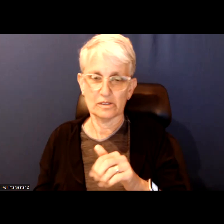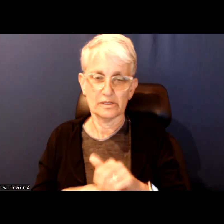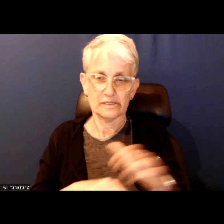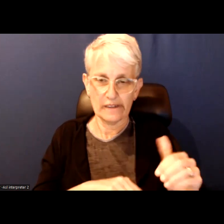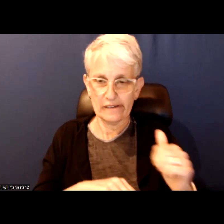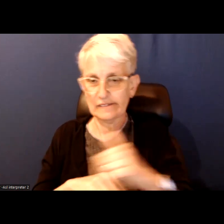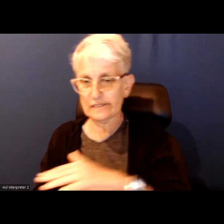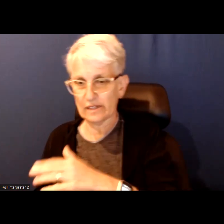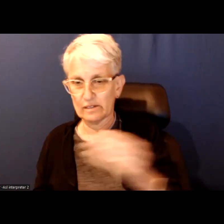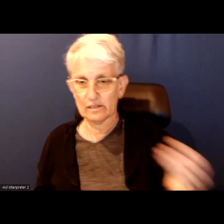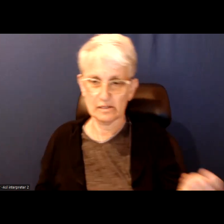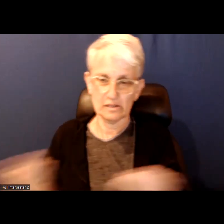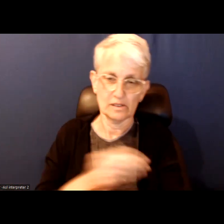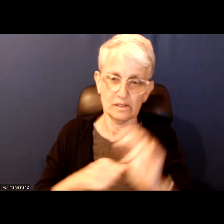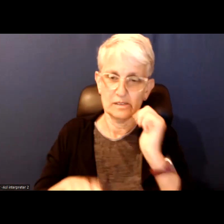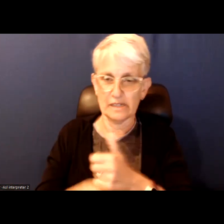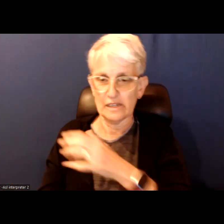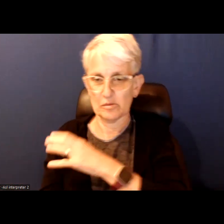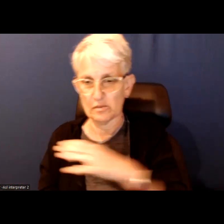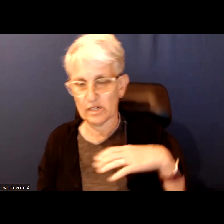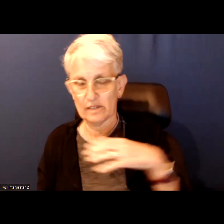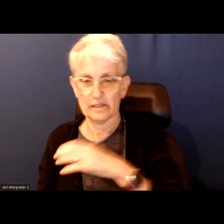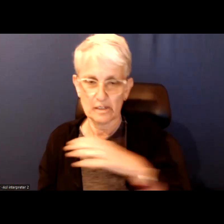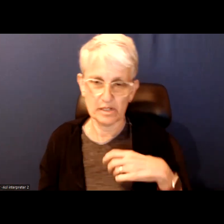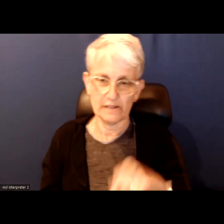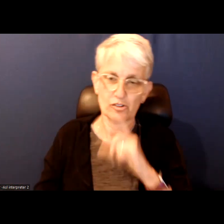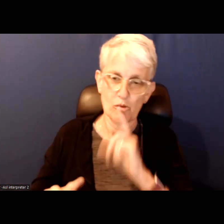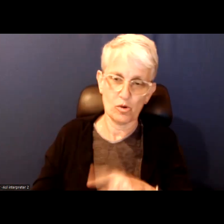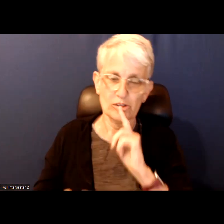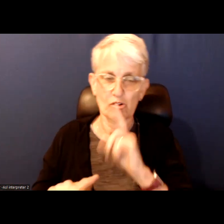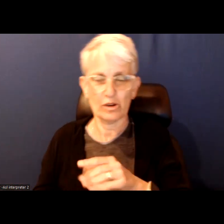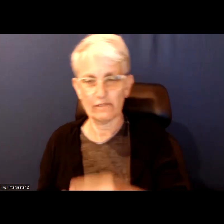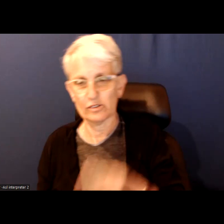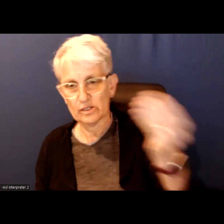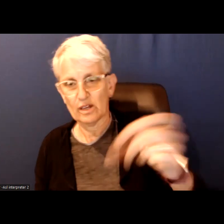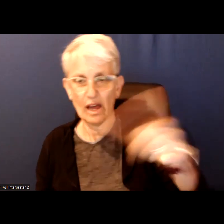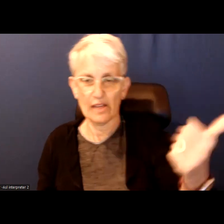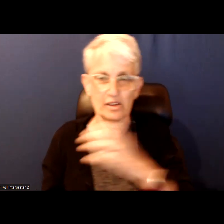Once you have a committee a committee does a report then the report has to go to a different committee for approval.